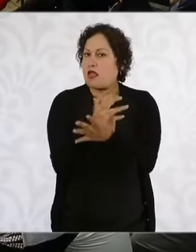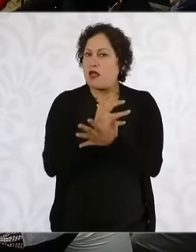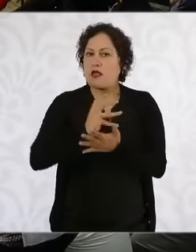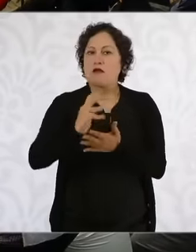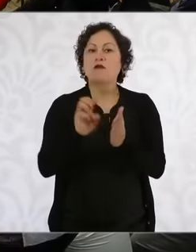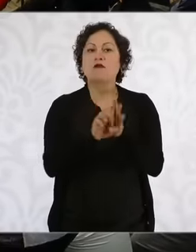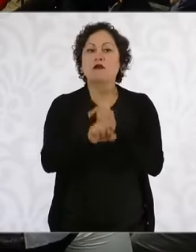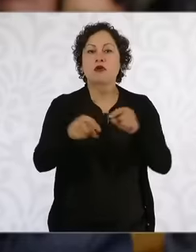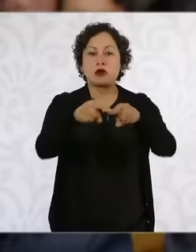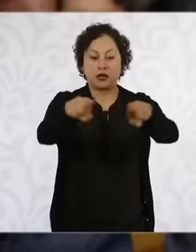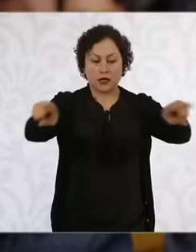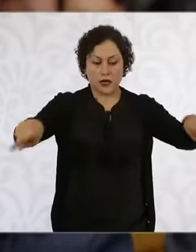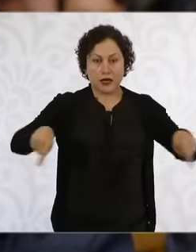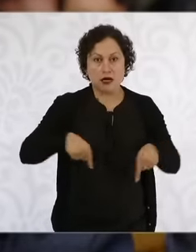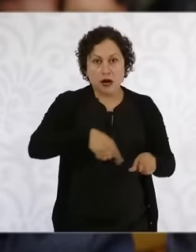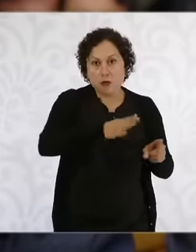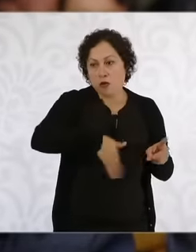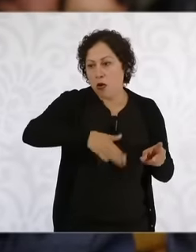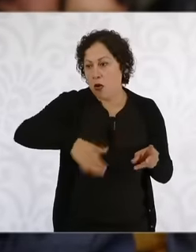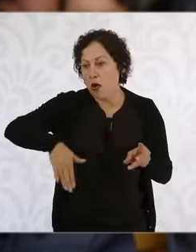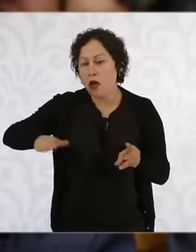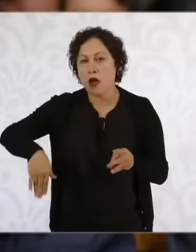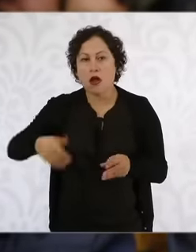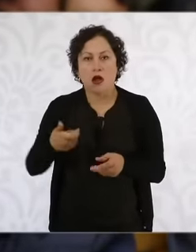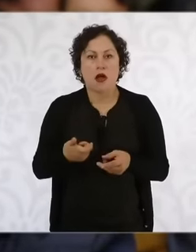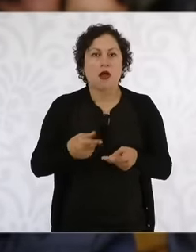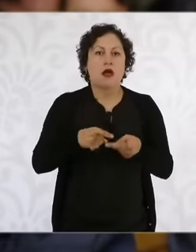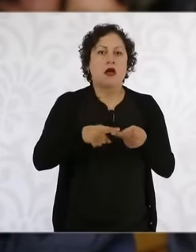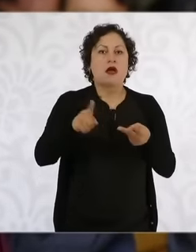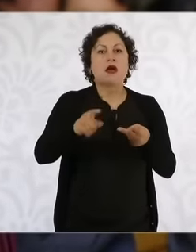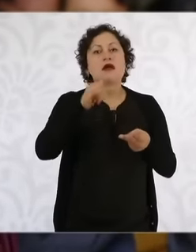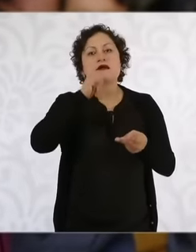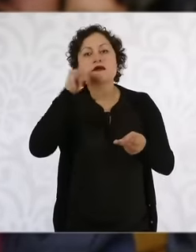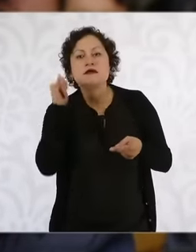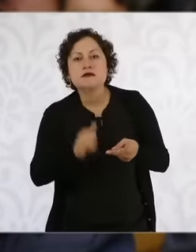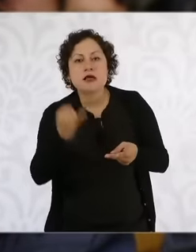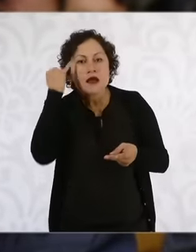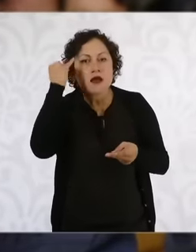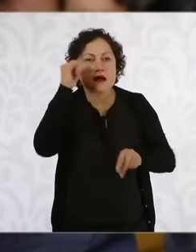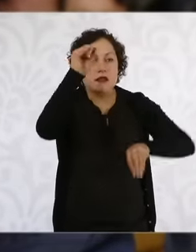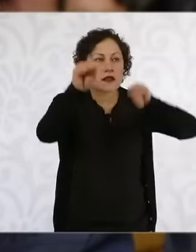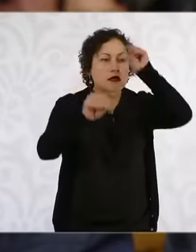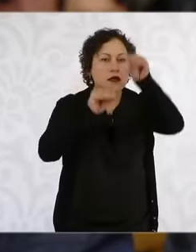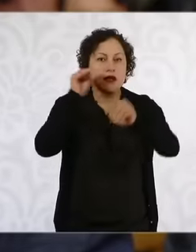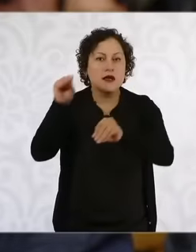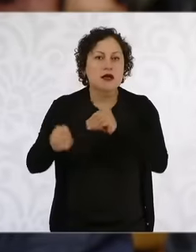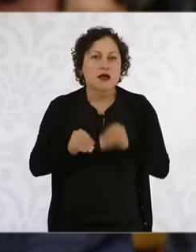hand-painted dance floor Italian decoration with designer floral argelos personalized beers on